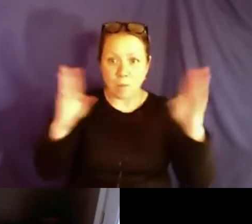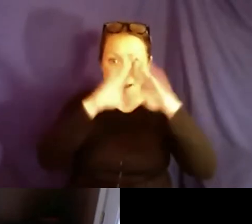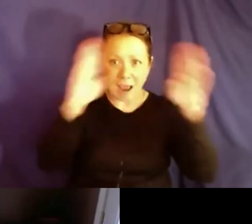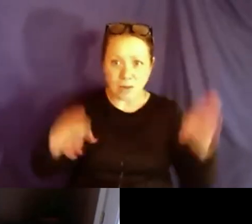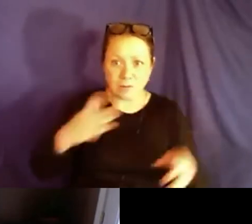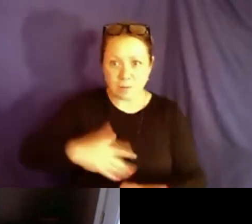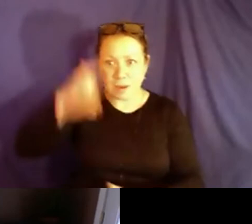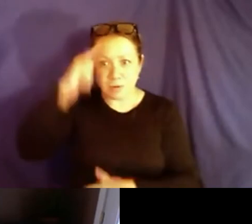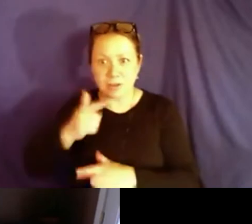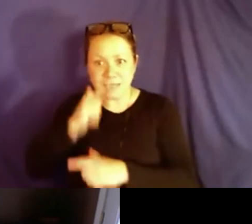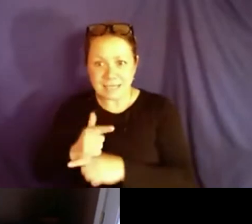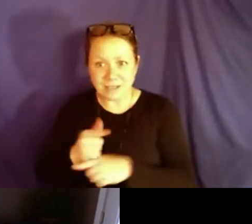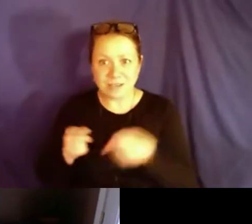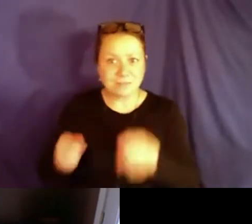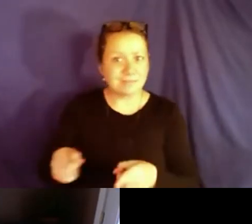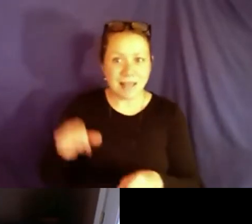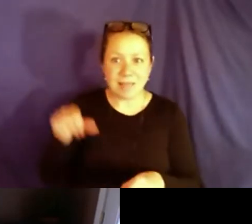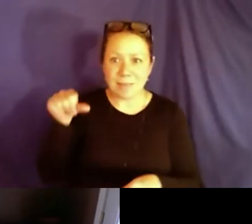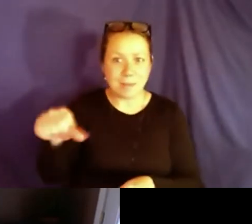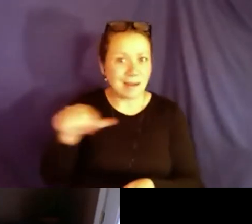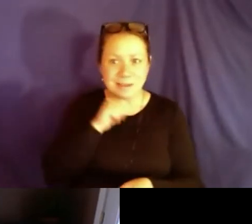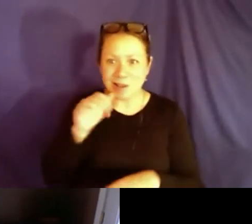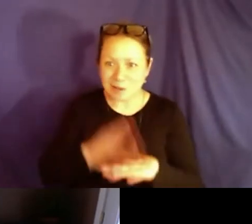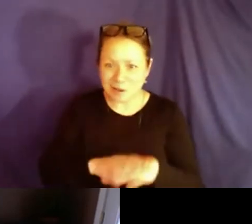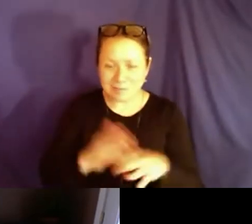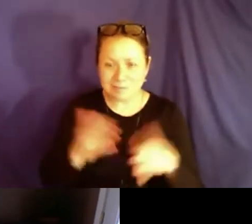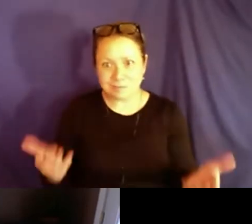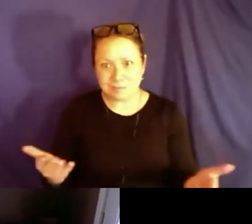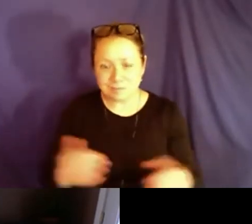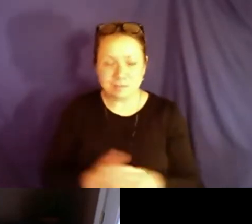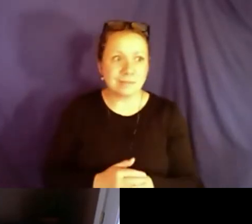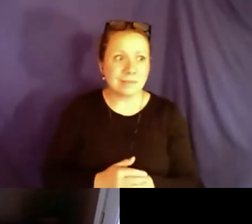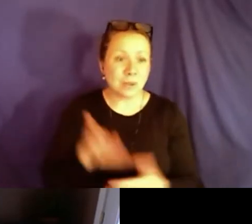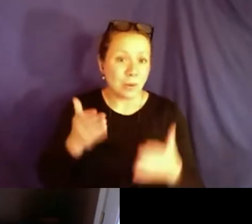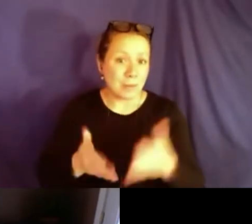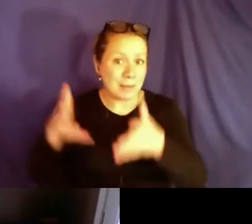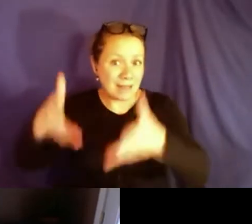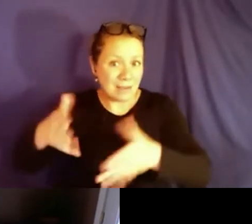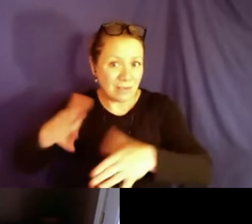like, say we sometimes go to an open house for my little siblings and